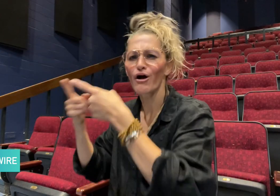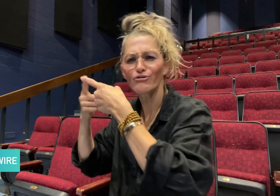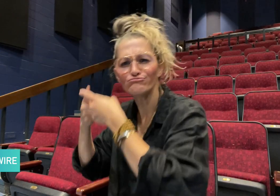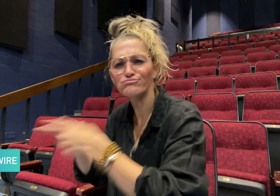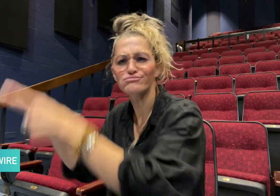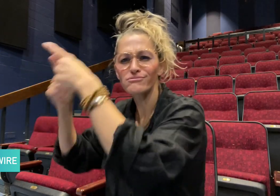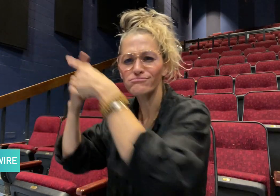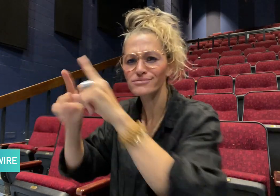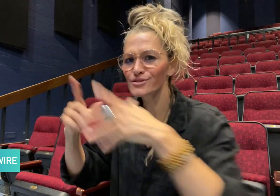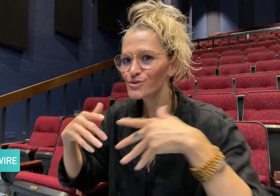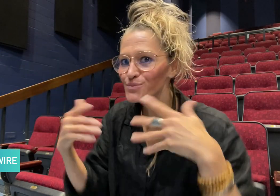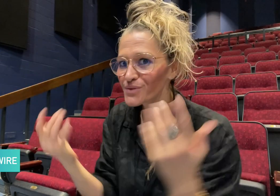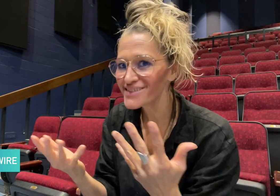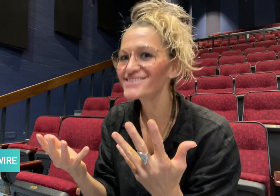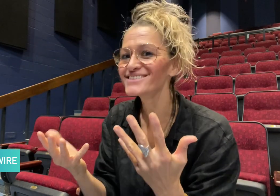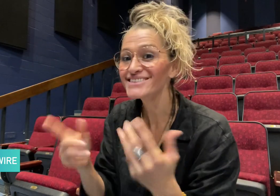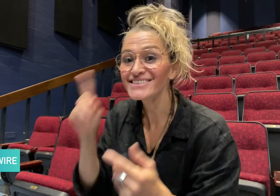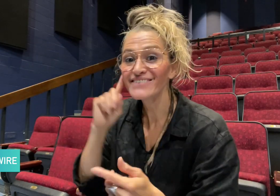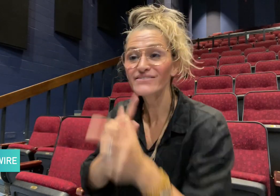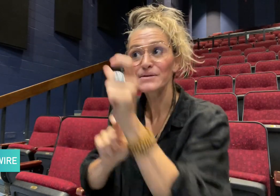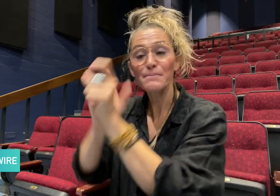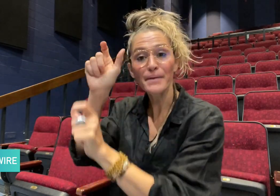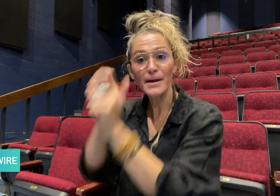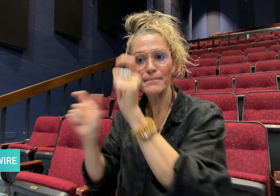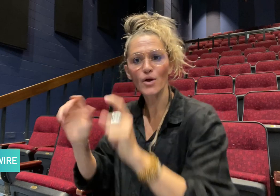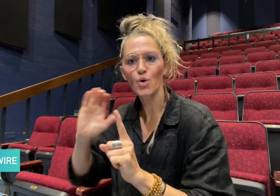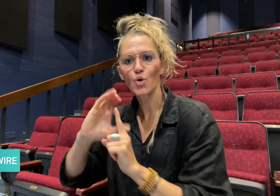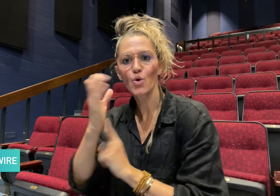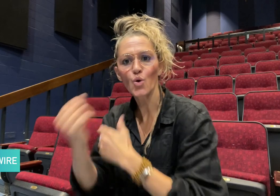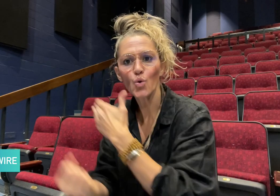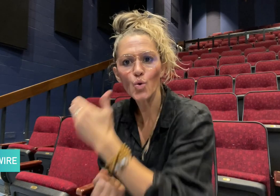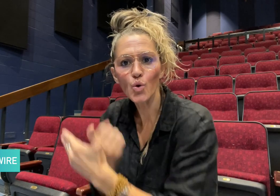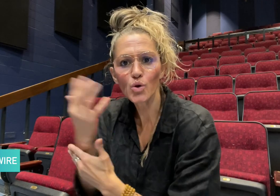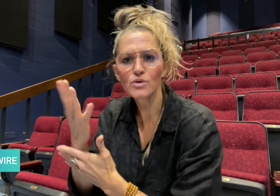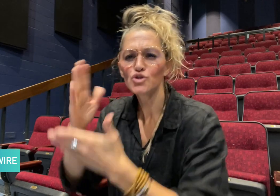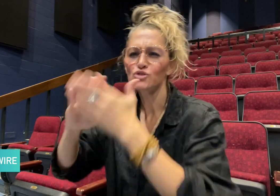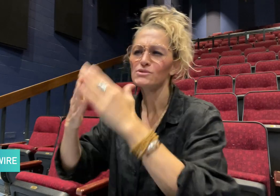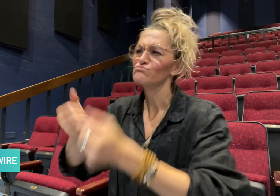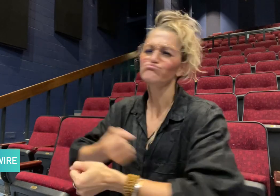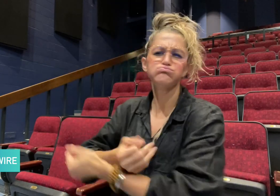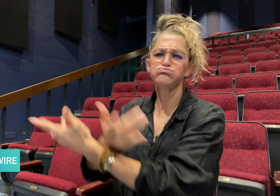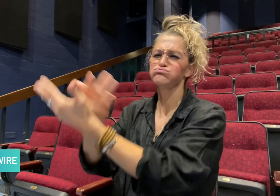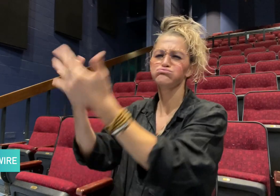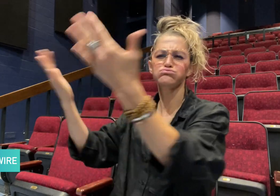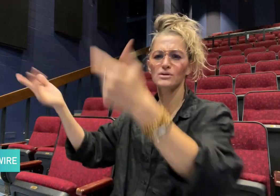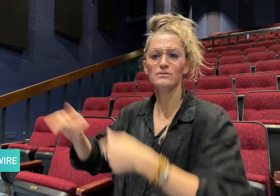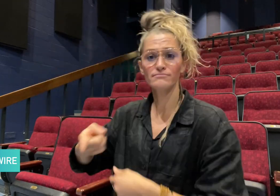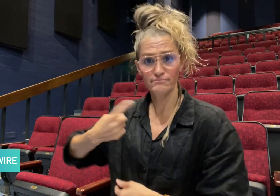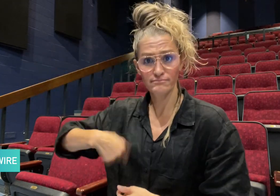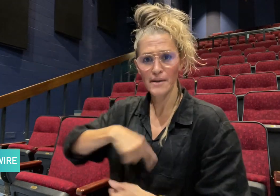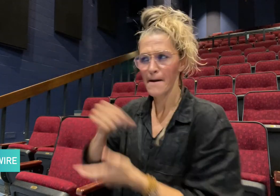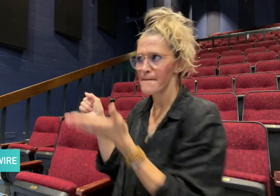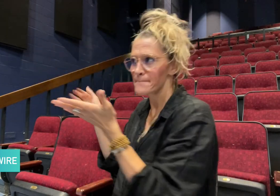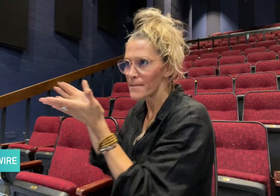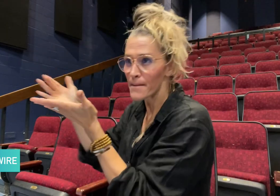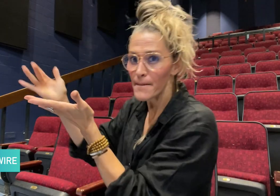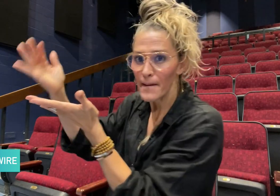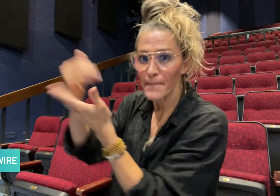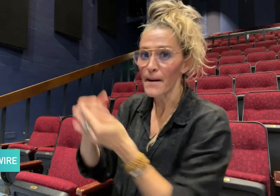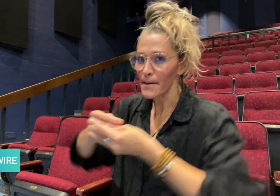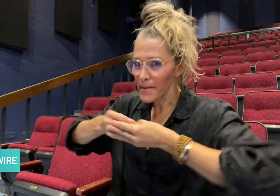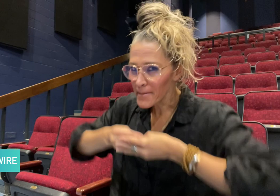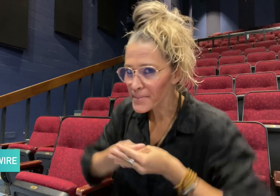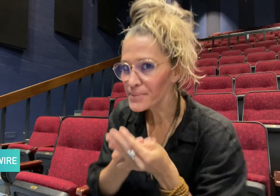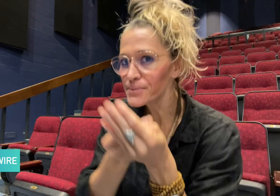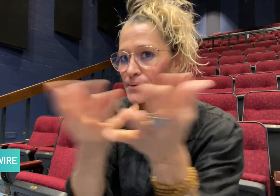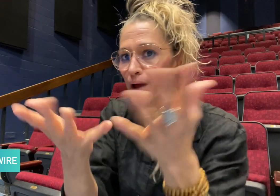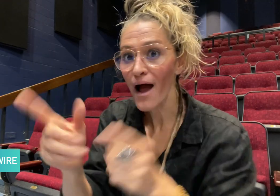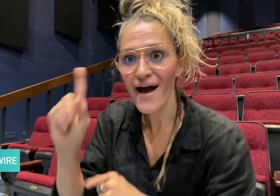about Deaf people, culture, and communities around the world.